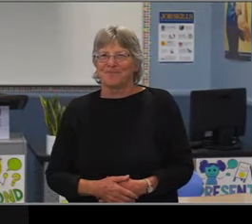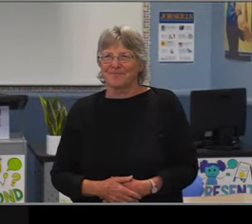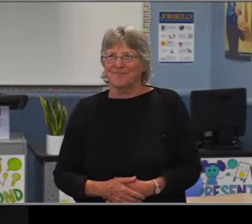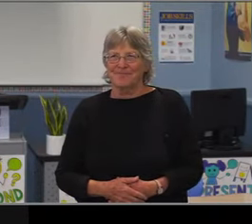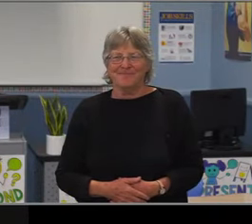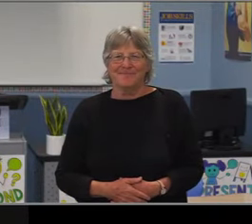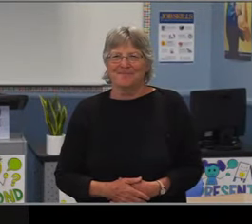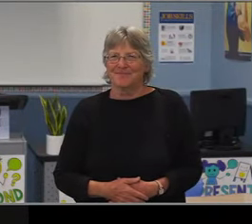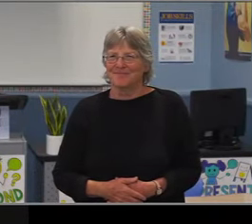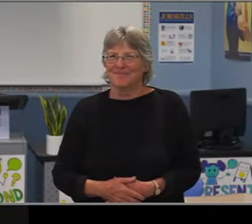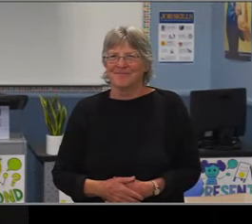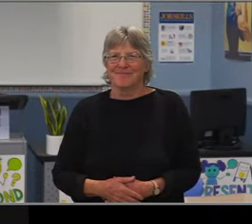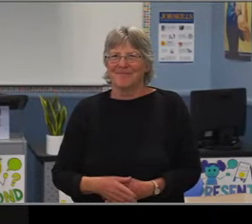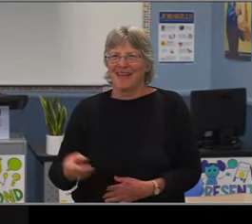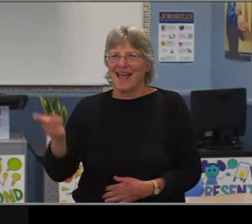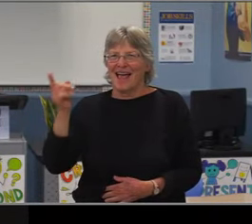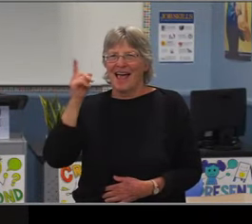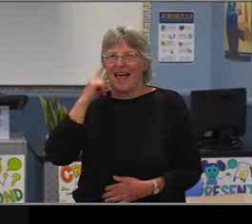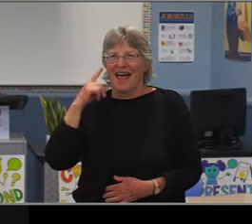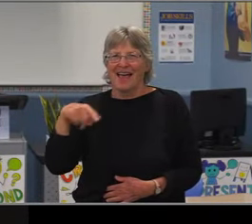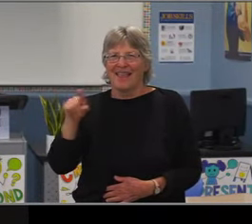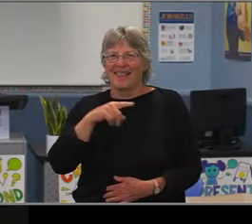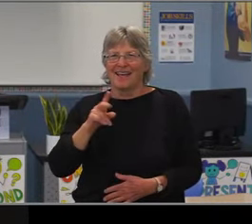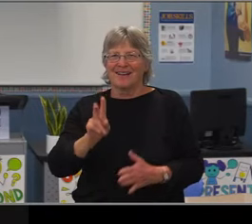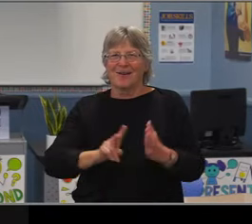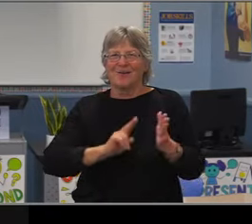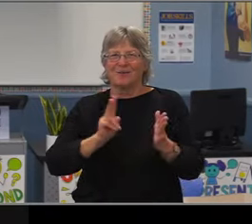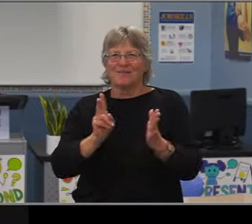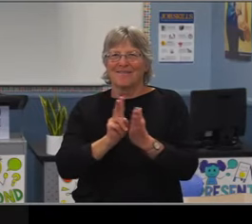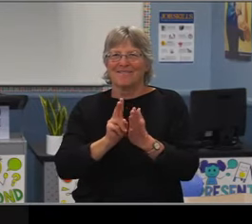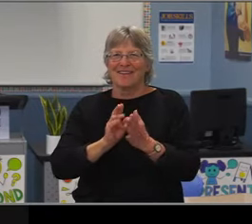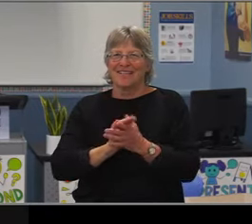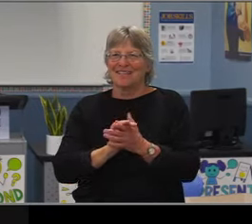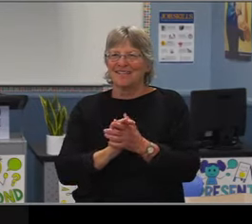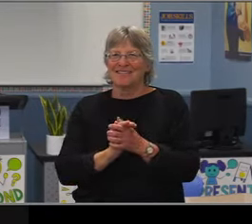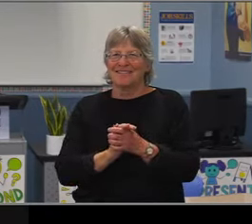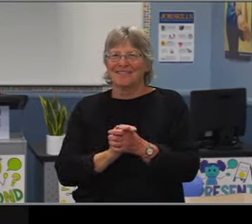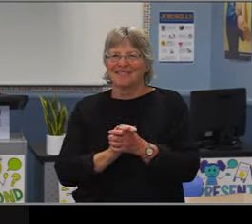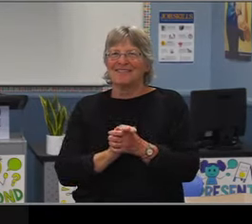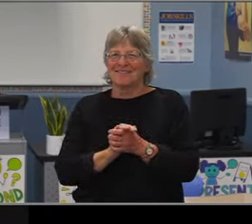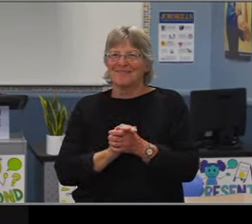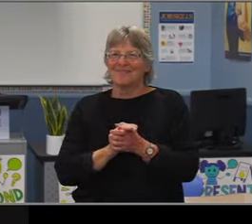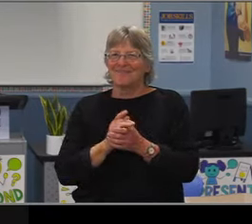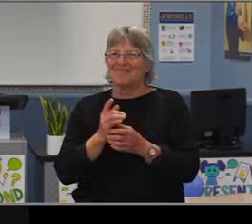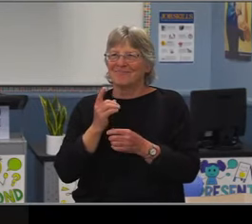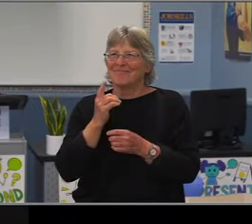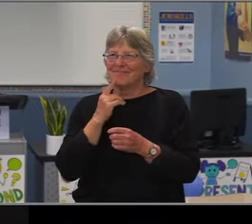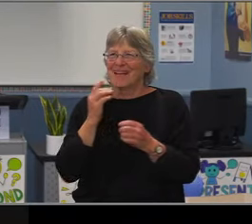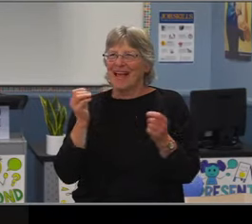for talking about the forum this Saturday. So also the link and the flyer are found on all of the social media accounts.